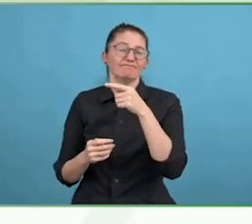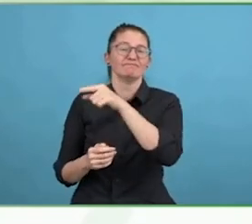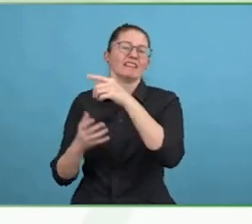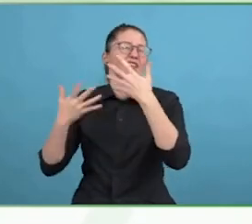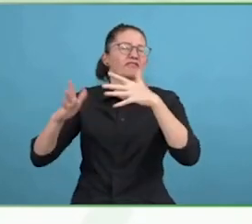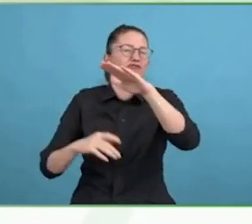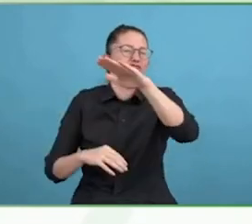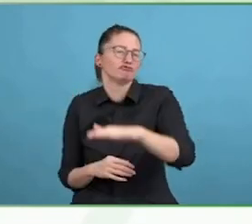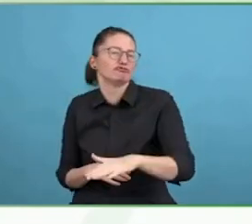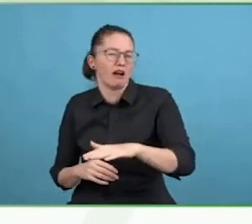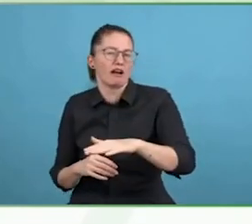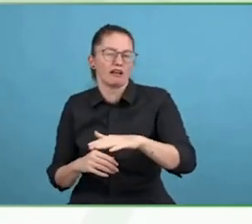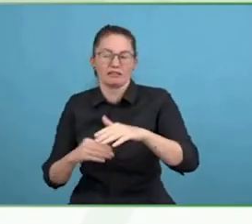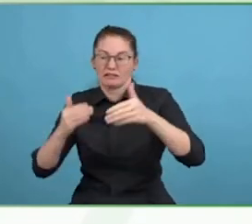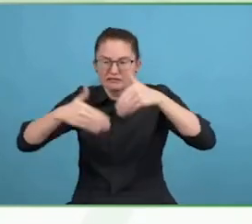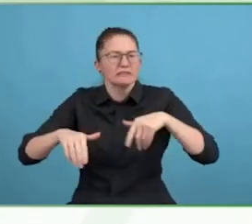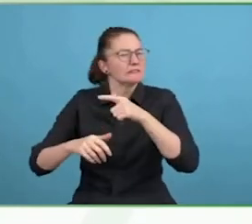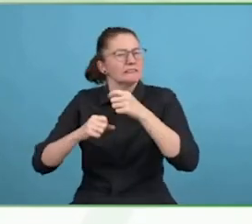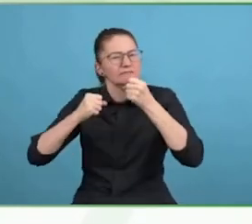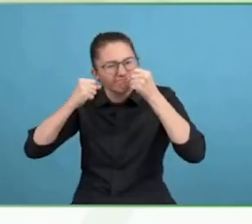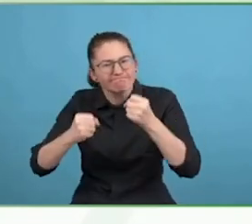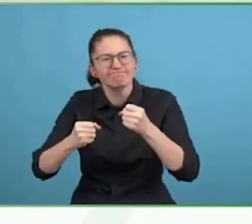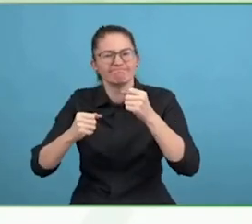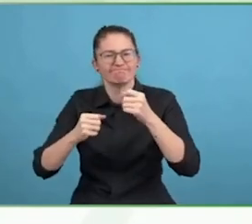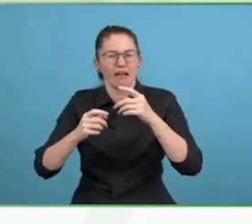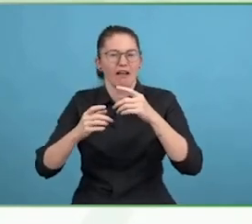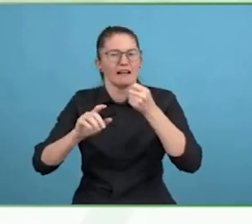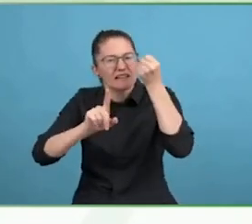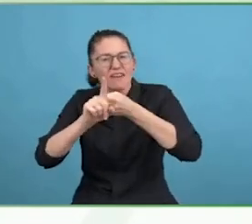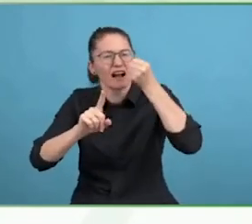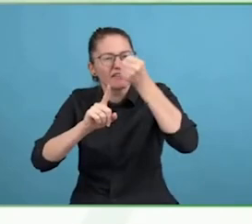so, he was more determined than me, he was properly smarter than me.